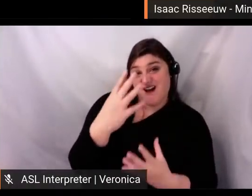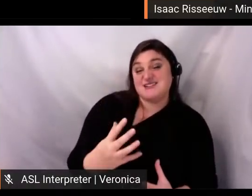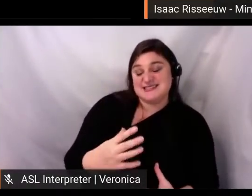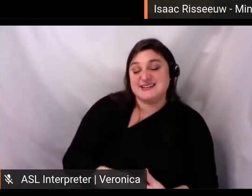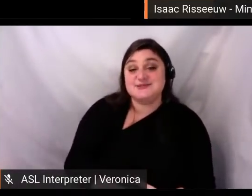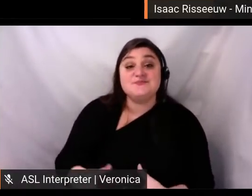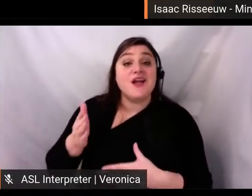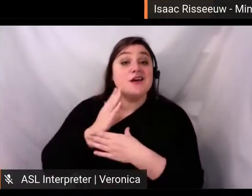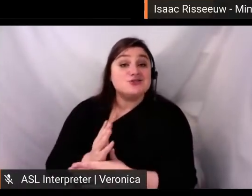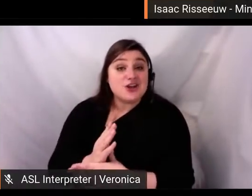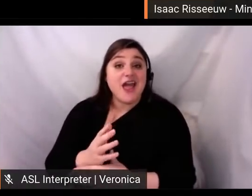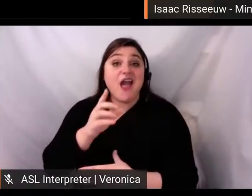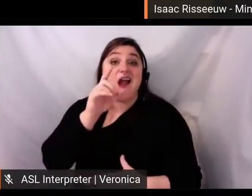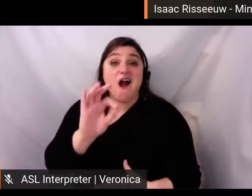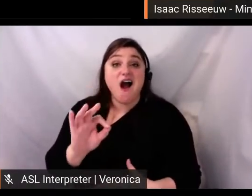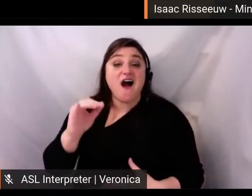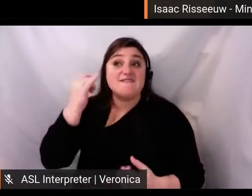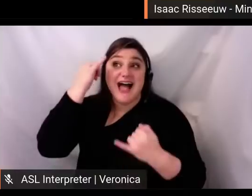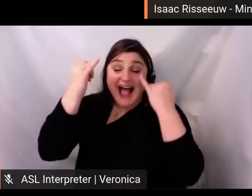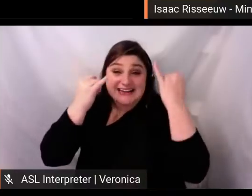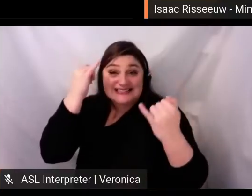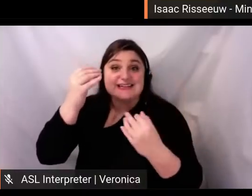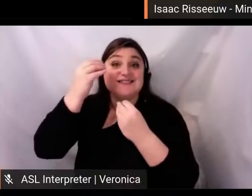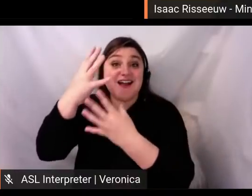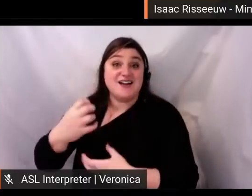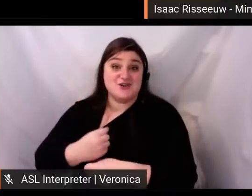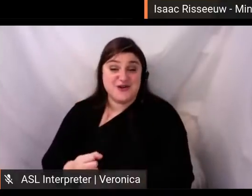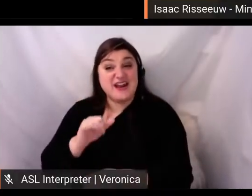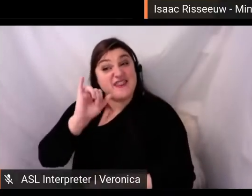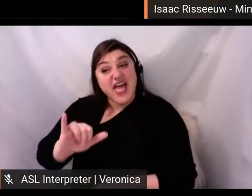ideation and creation is now a proven model for success, and I can't